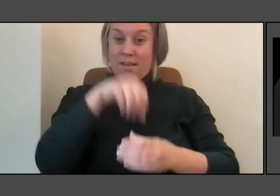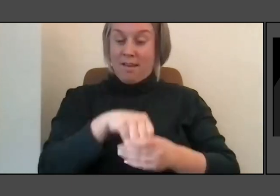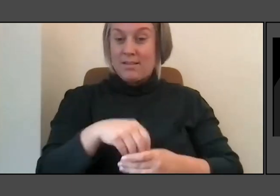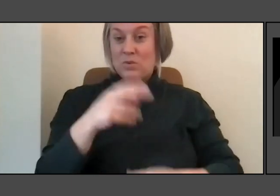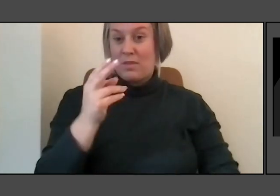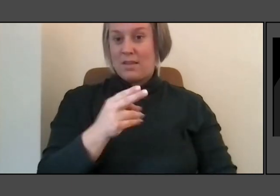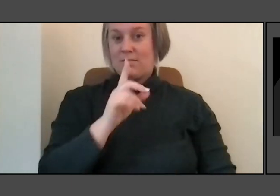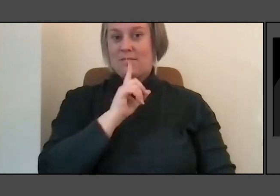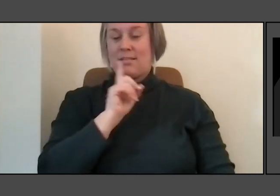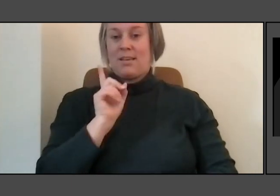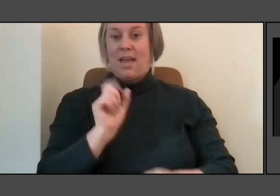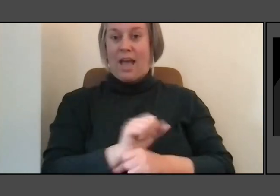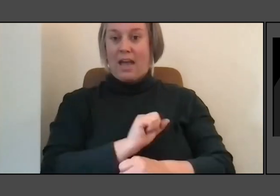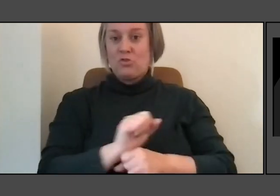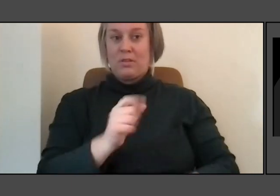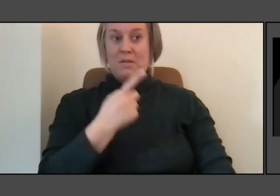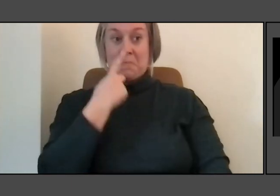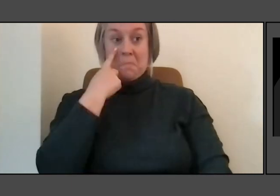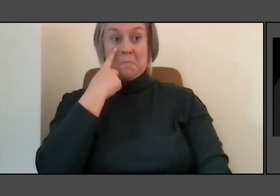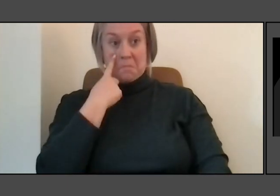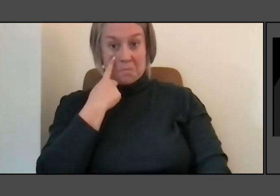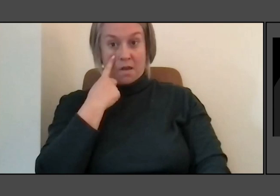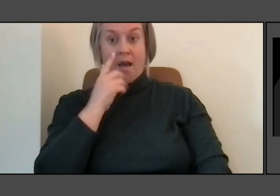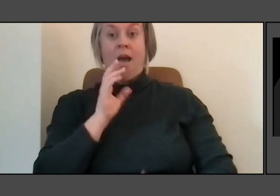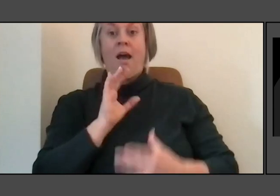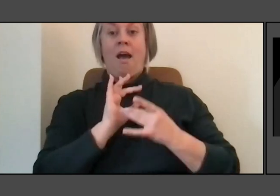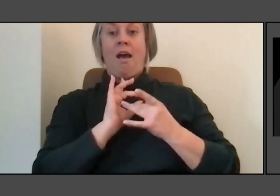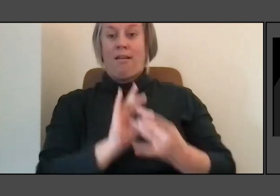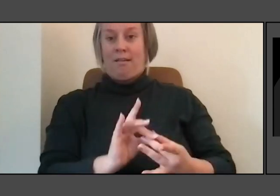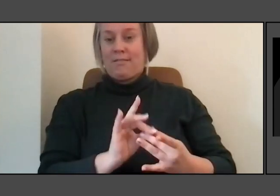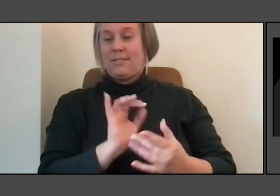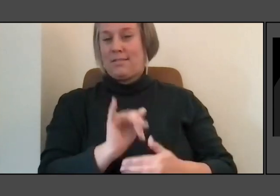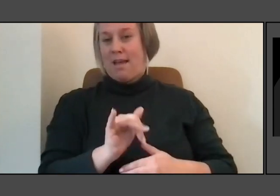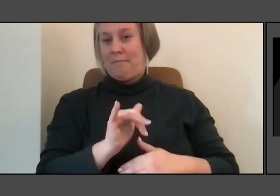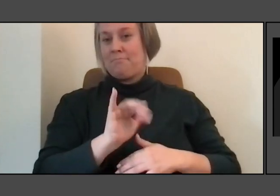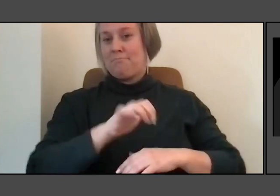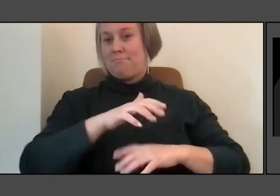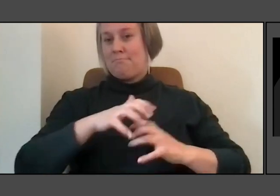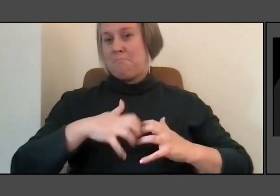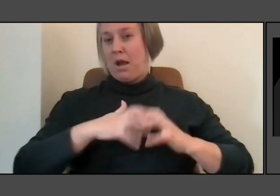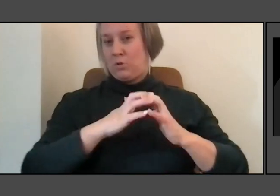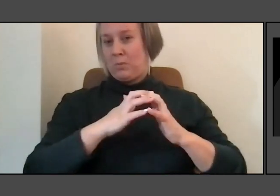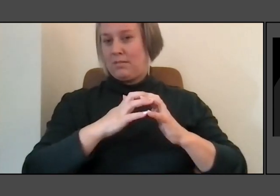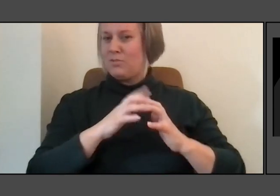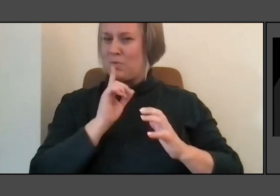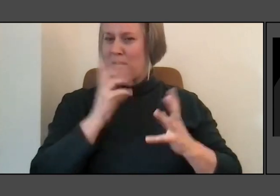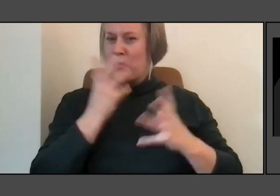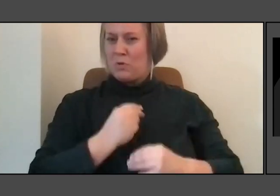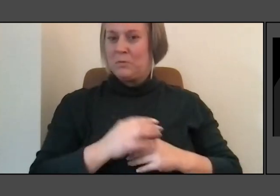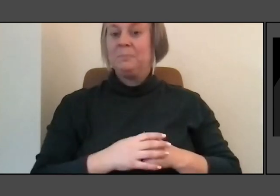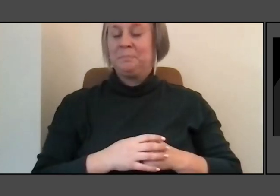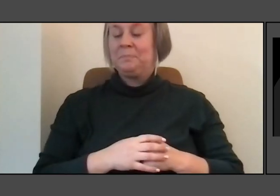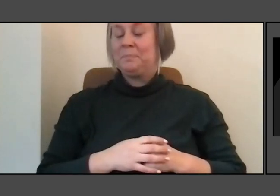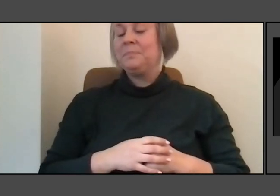with the monument itself. And I think in these spaces, whether with the polished